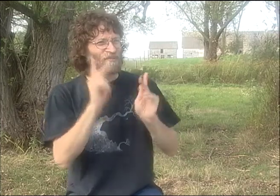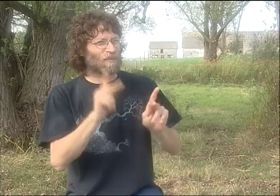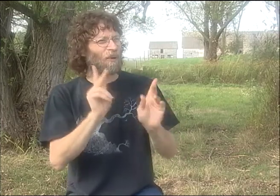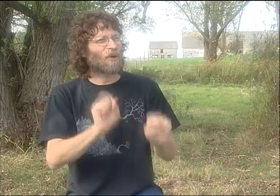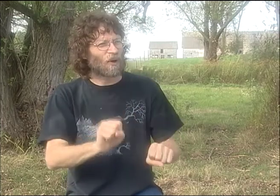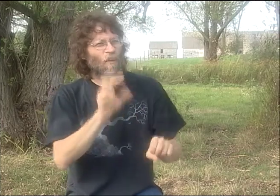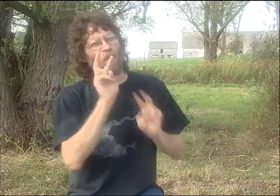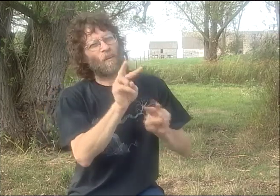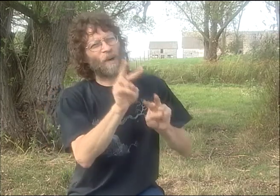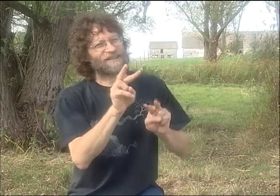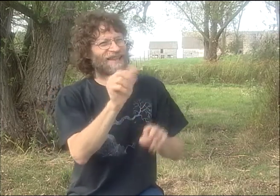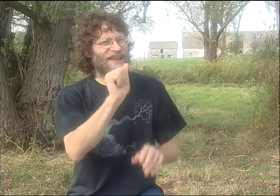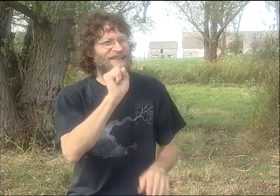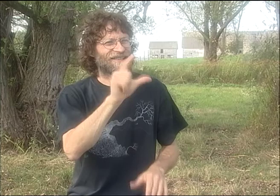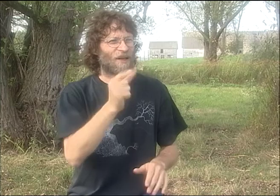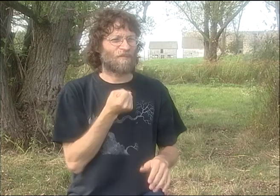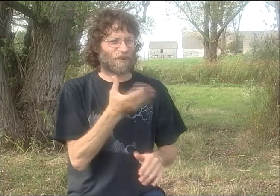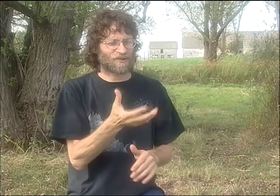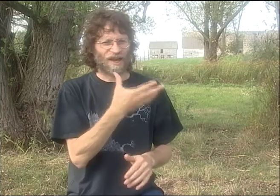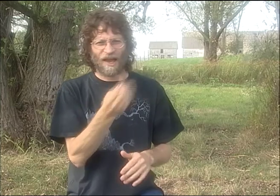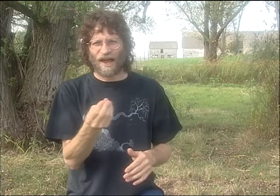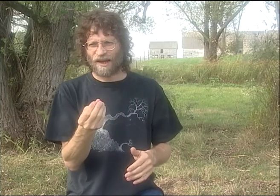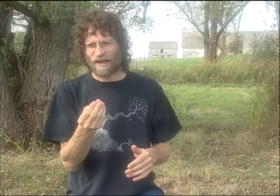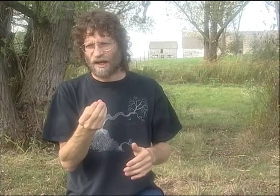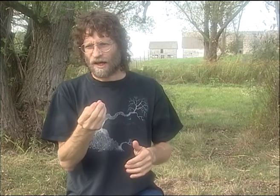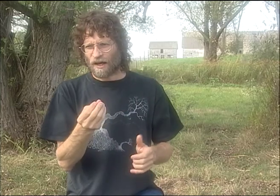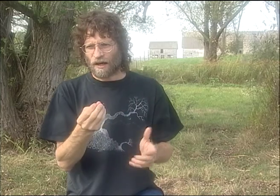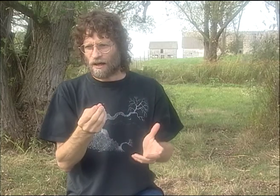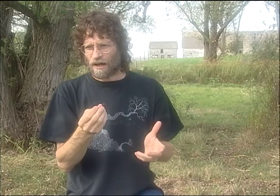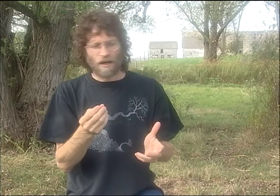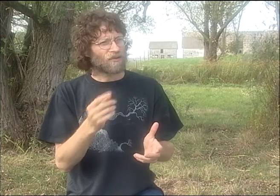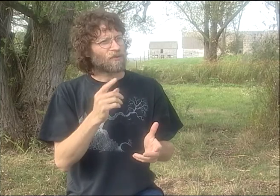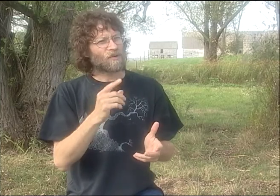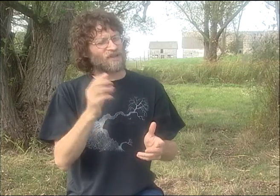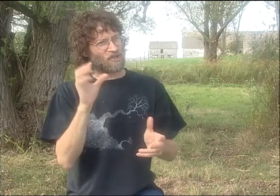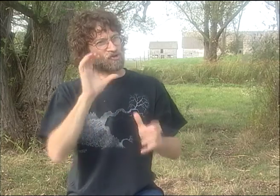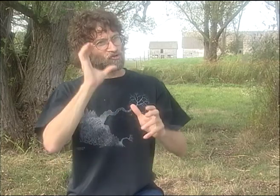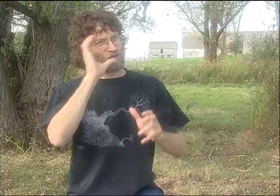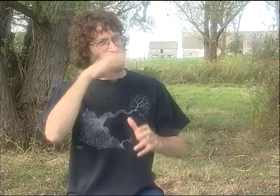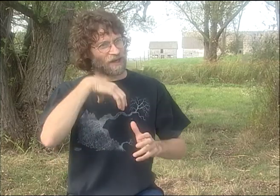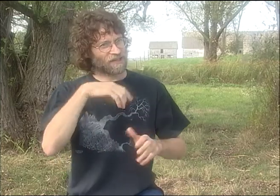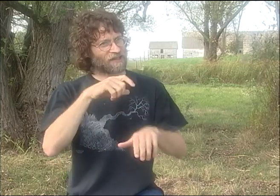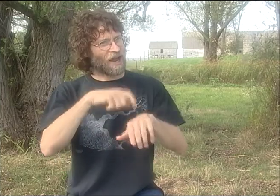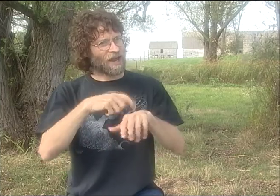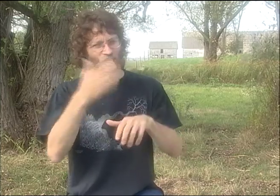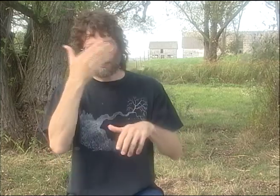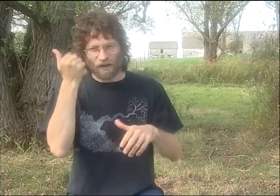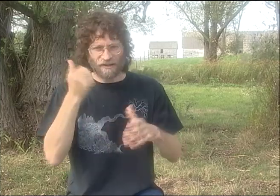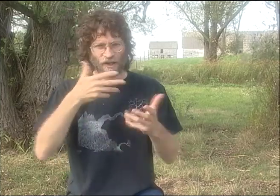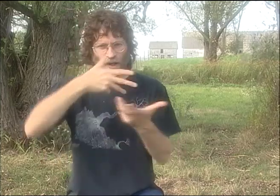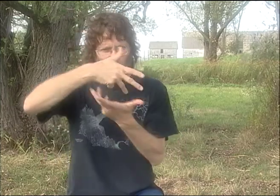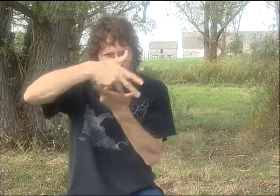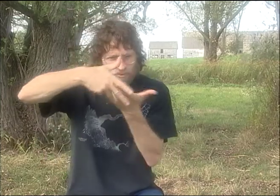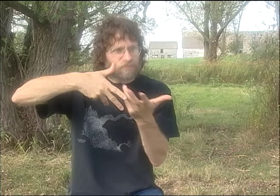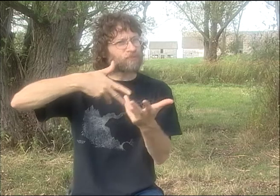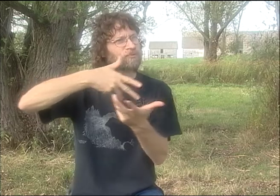THEY HAD VOCAL RENDITIONS. THEY HAD INTERPRETED HEARING POETS SO THE DEAF PEOPLE COULD SEE IT. SO THEY WERE GETTING ASL, THEY WERE GETTING ENGLISH.